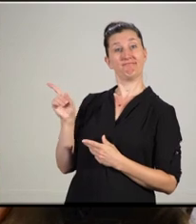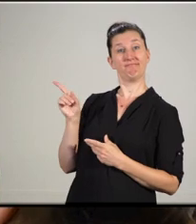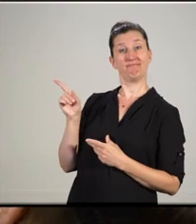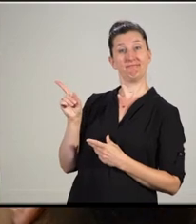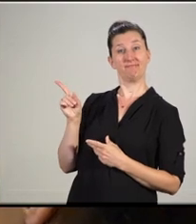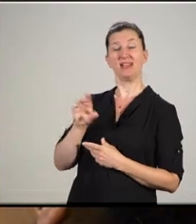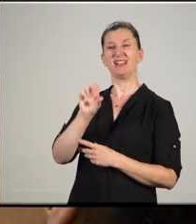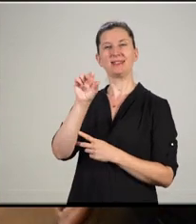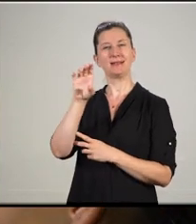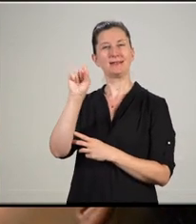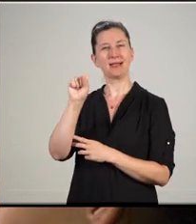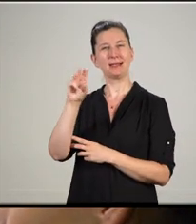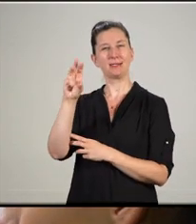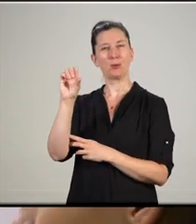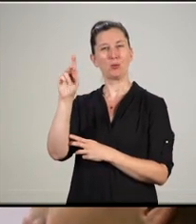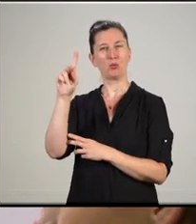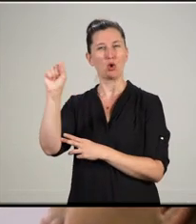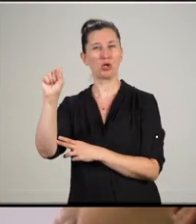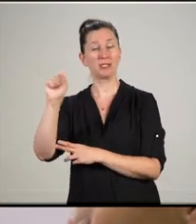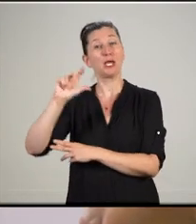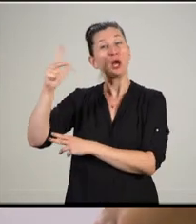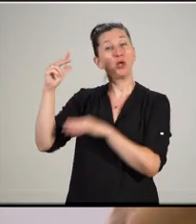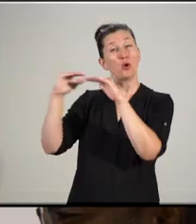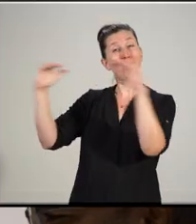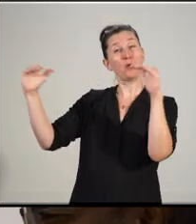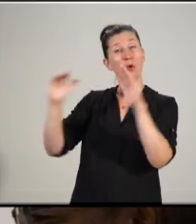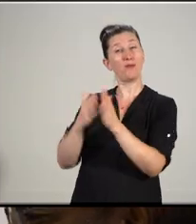the bookstore. Don't wait until senior year. Talk to an